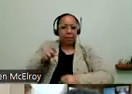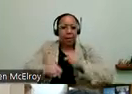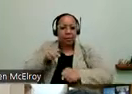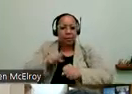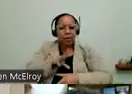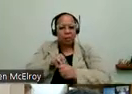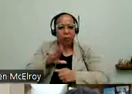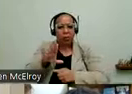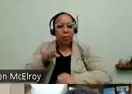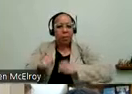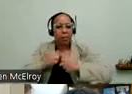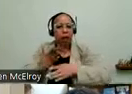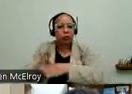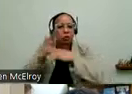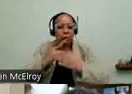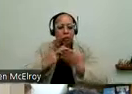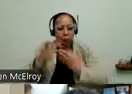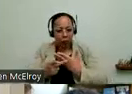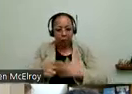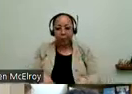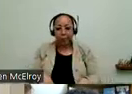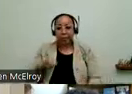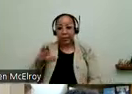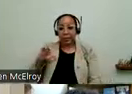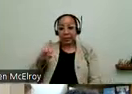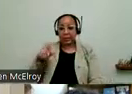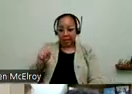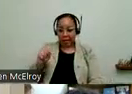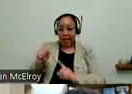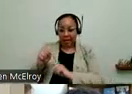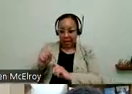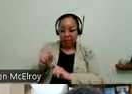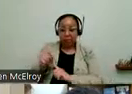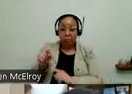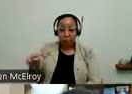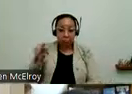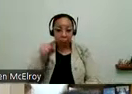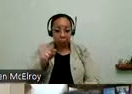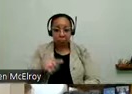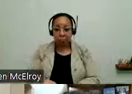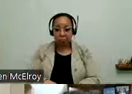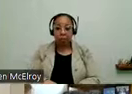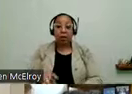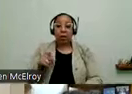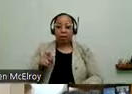adaptive bicycles as part of the bike-sharing program. And the